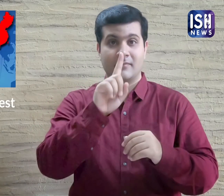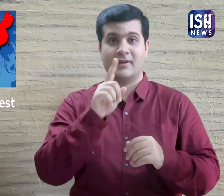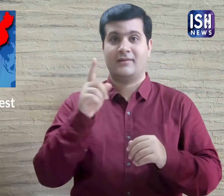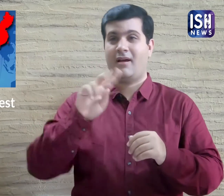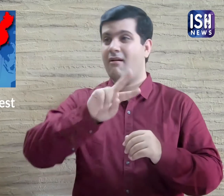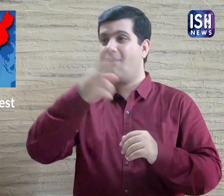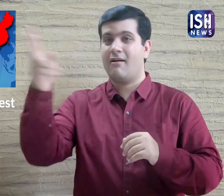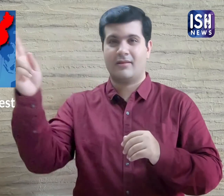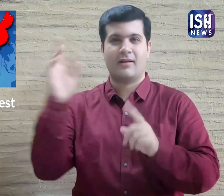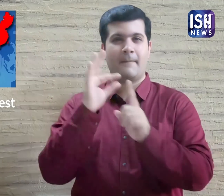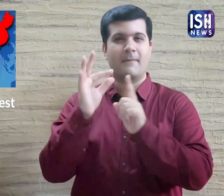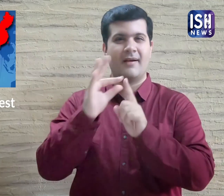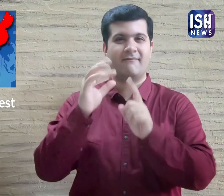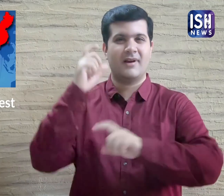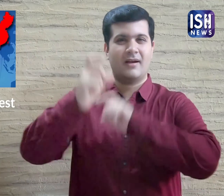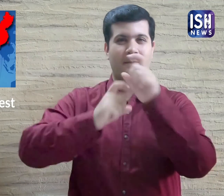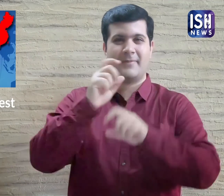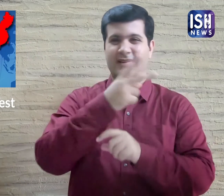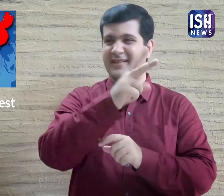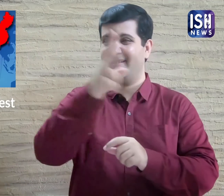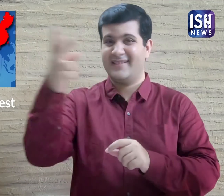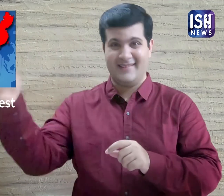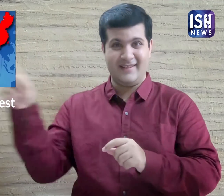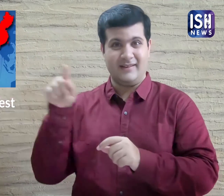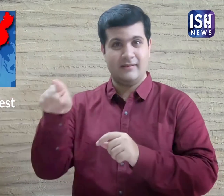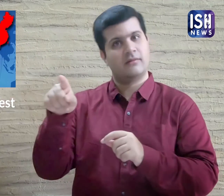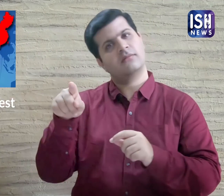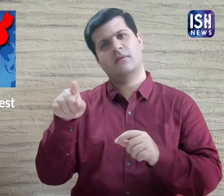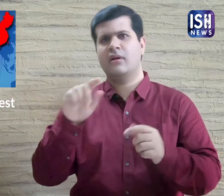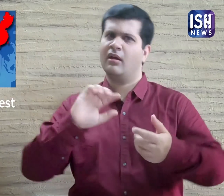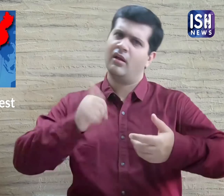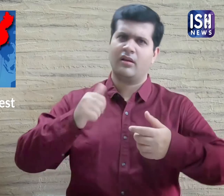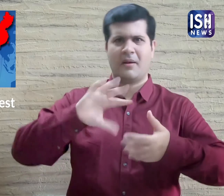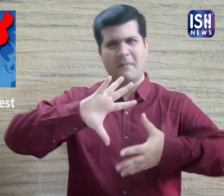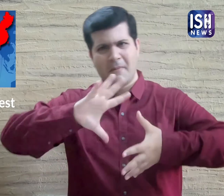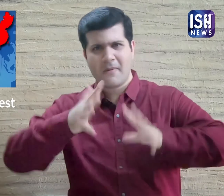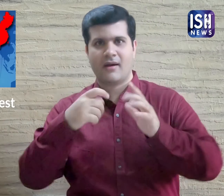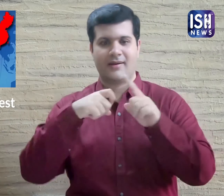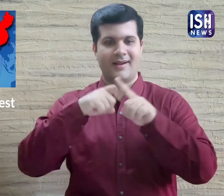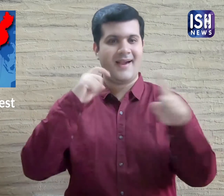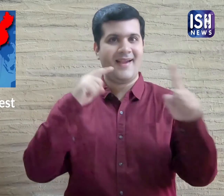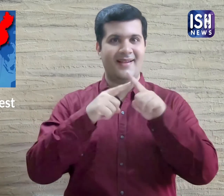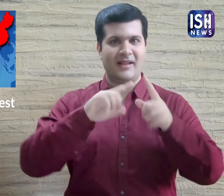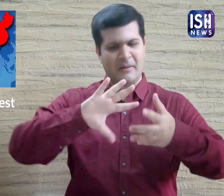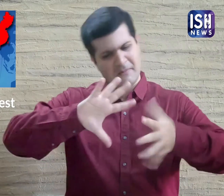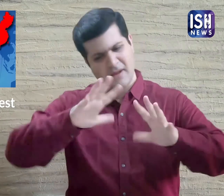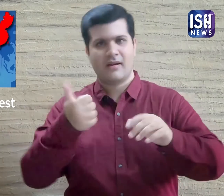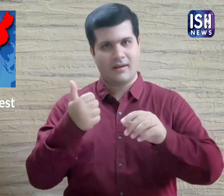There are other companies that can manufacture these kits